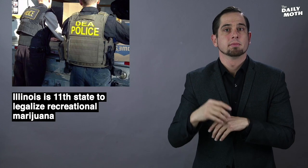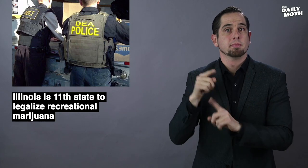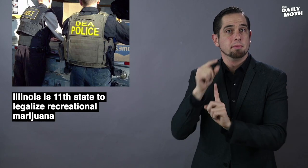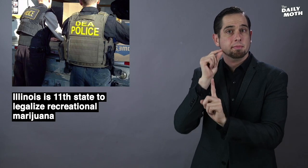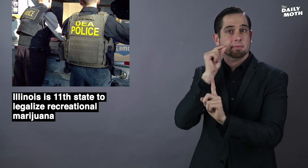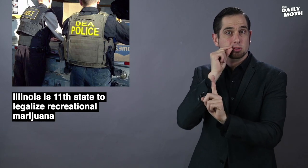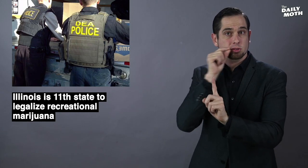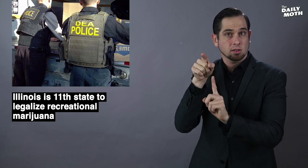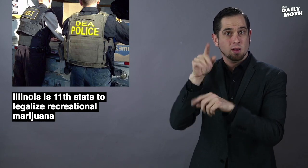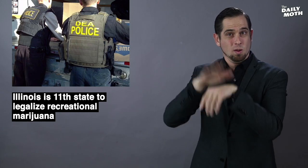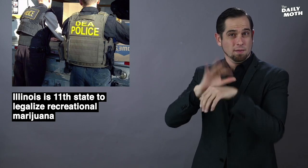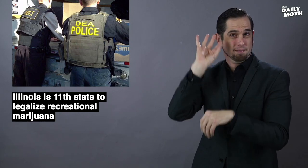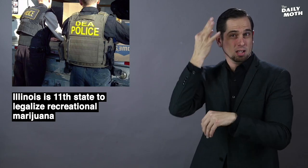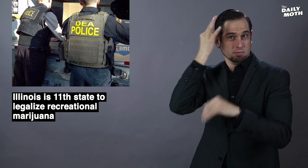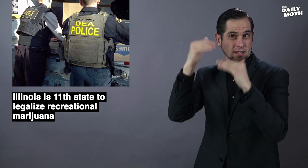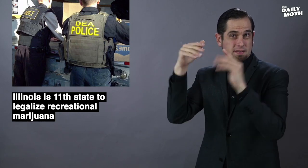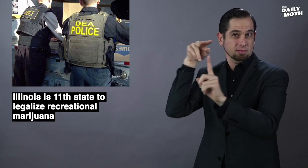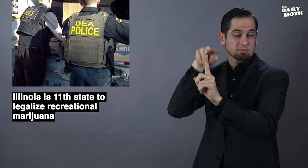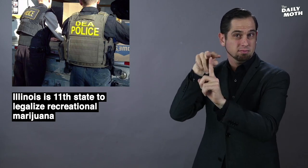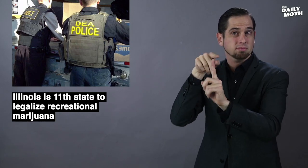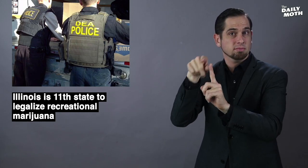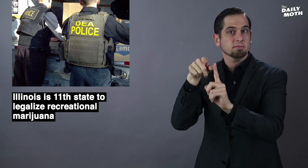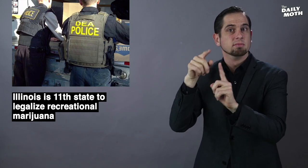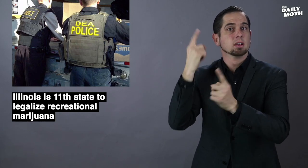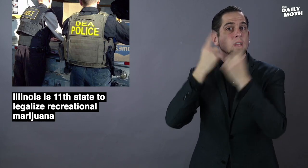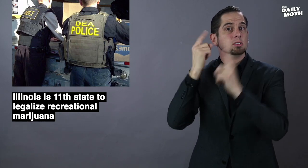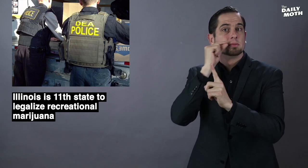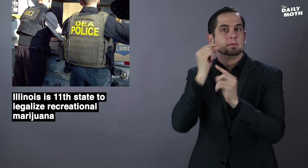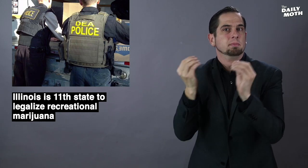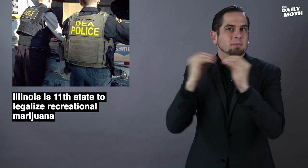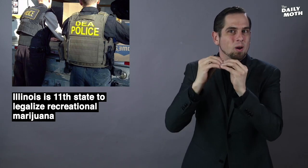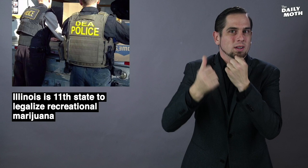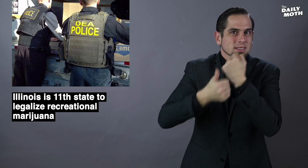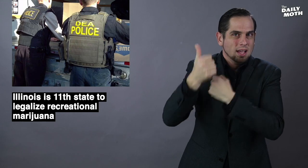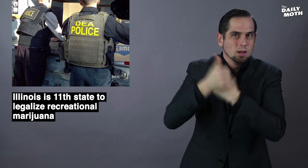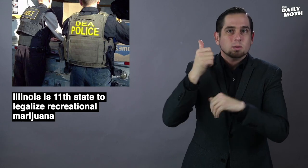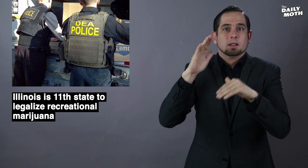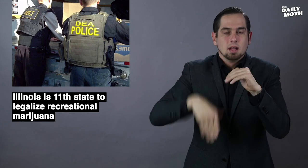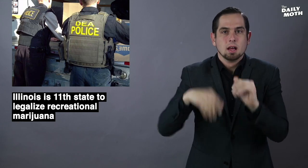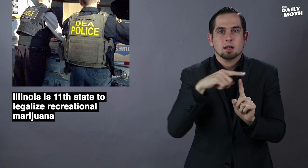Marijuana, on the federal level, is considered more dangerous